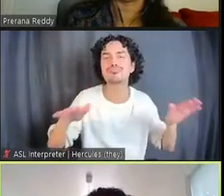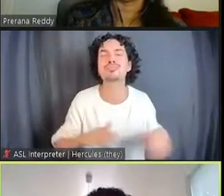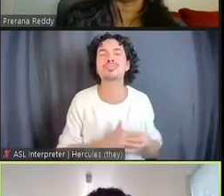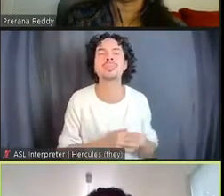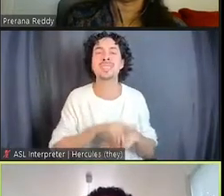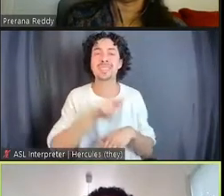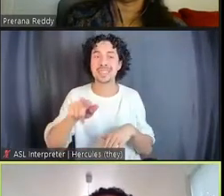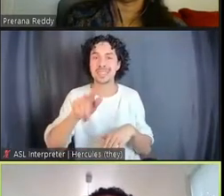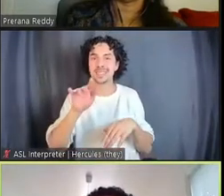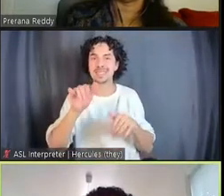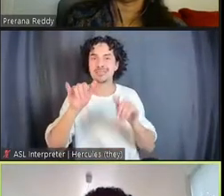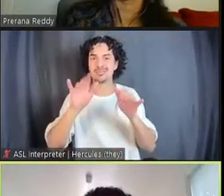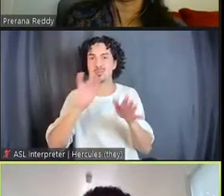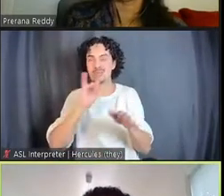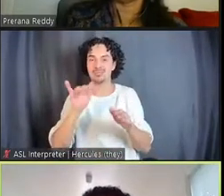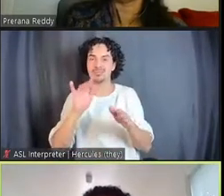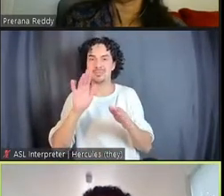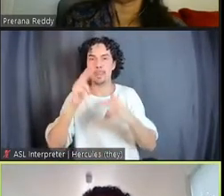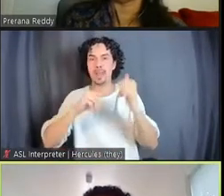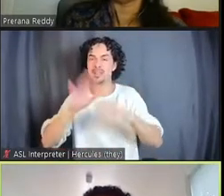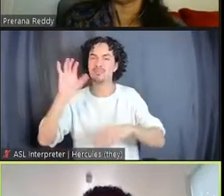And mind you, there are hundreds of these around the country that are